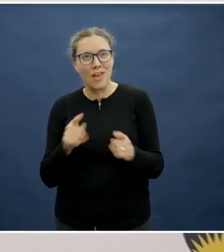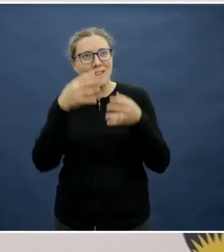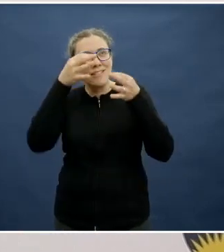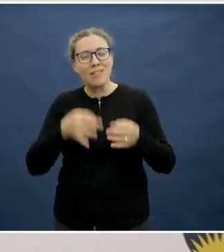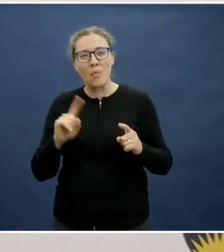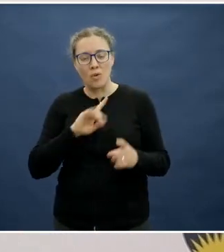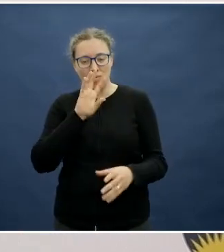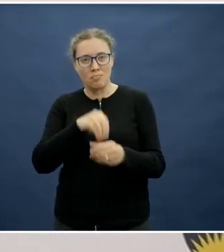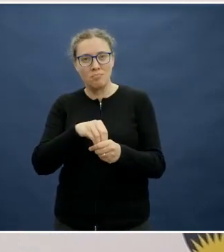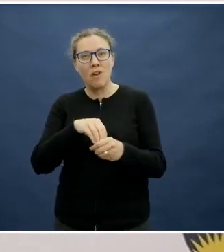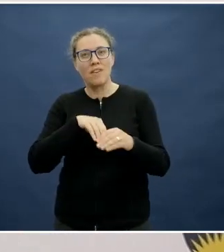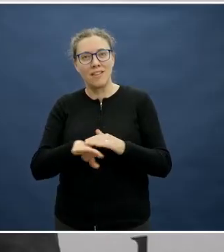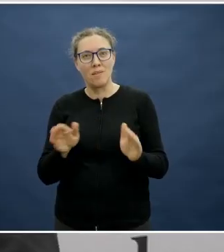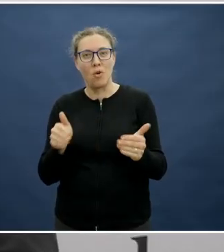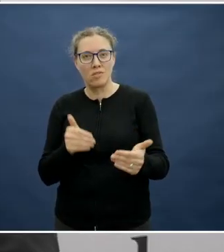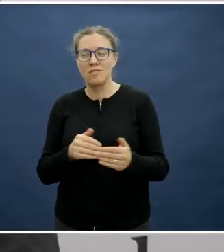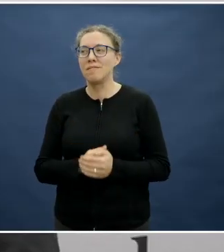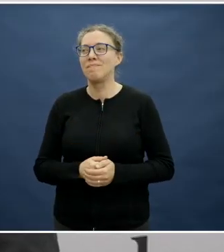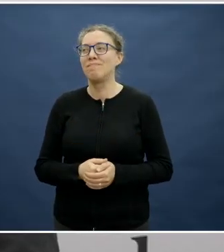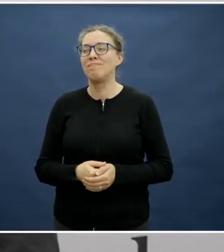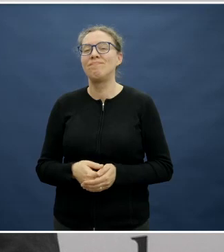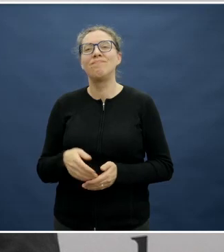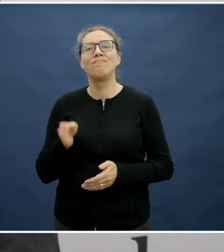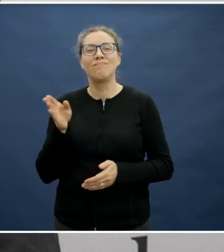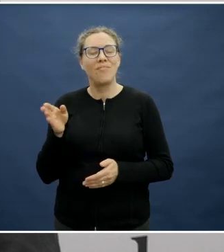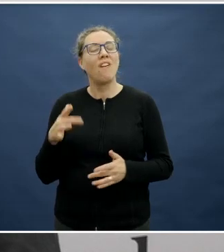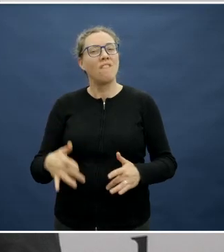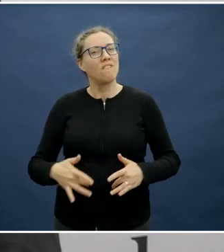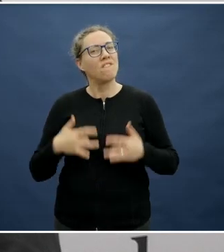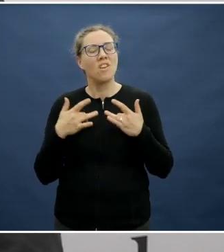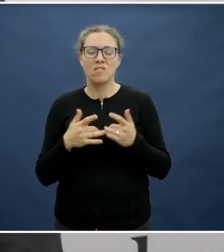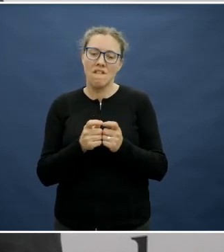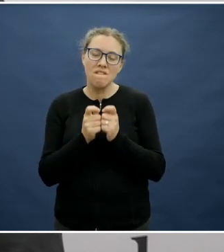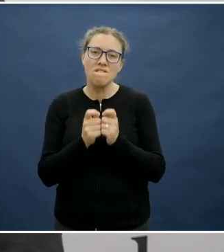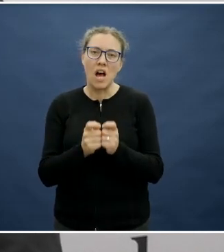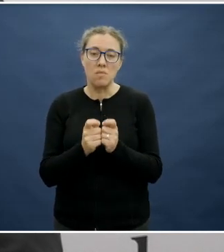Hopefully they can start by packing it together. That's a really important step, to get a bit of guidance to begin with.